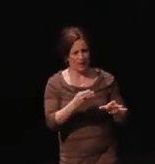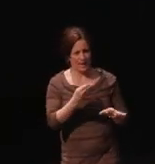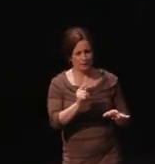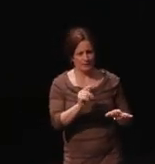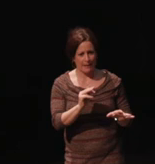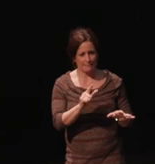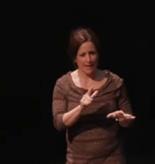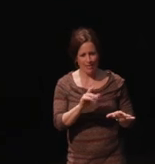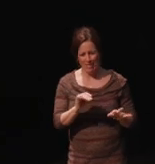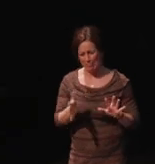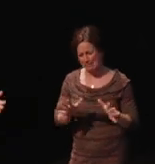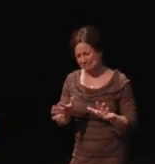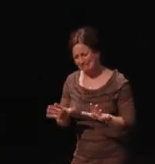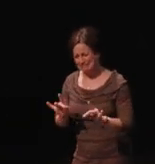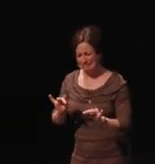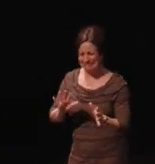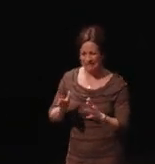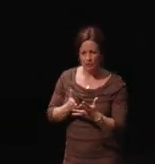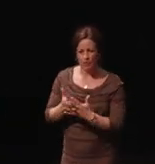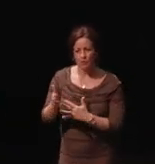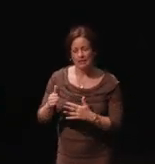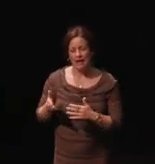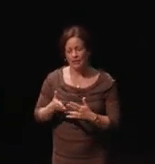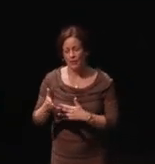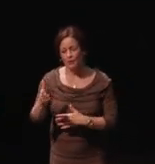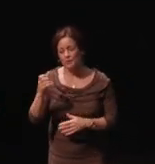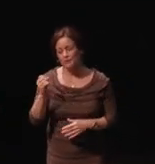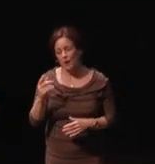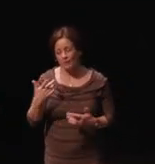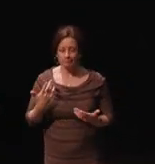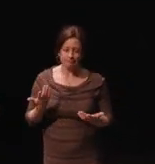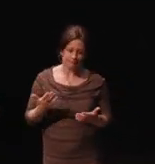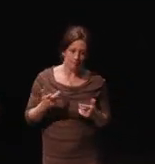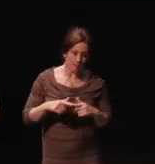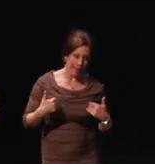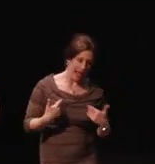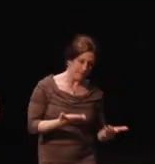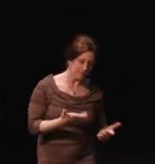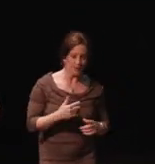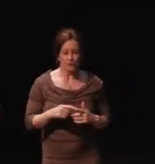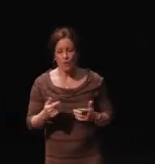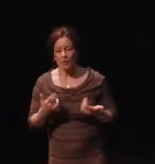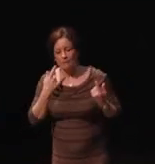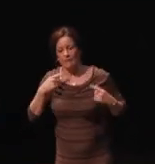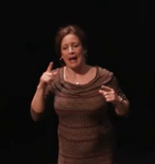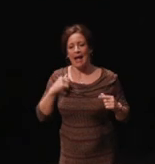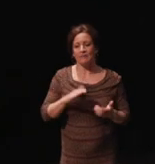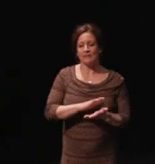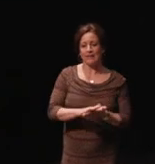navigate through, but at least they were there. So I finally can have nice neat looks of